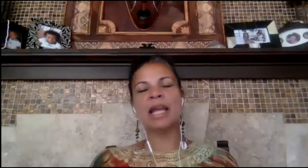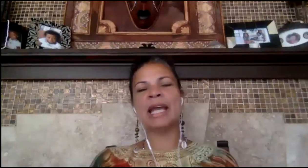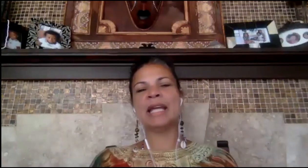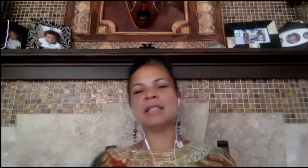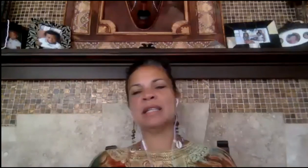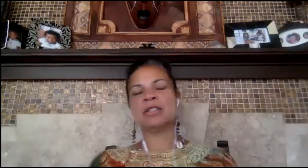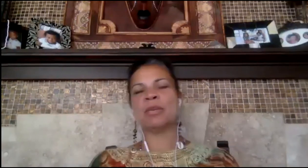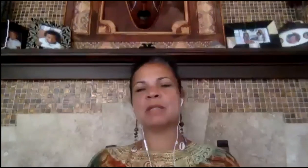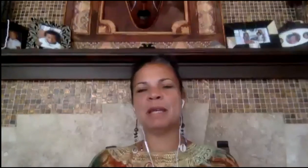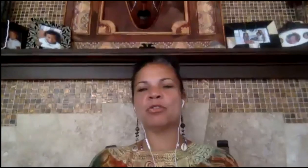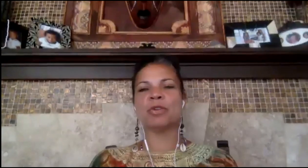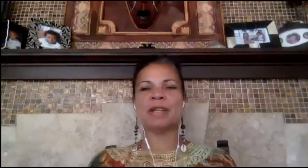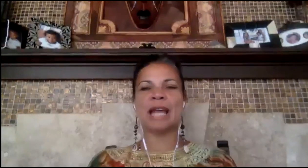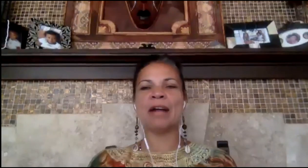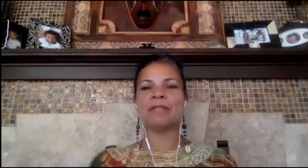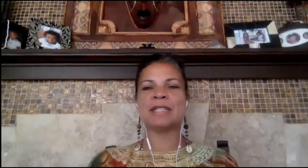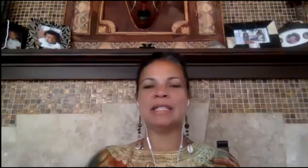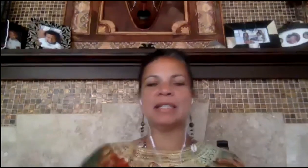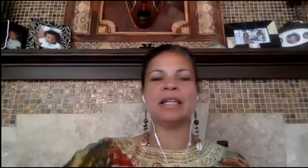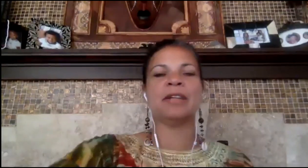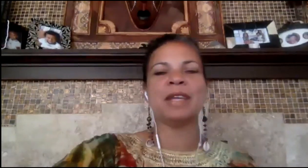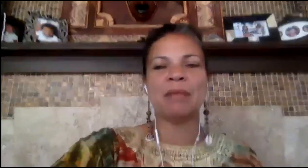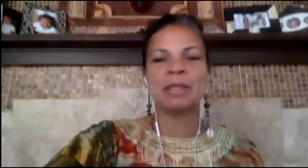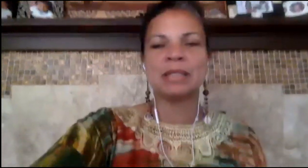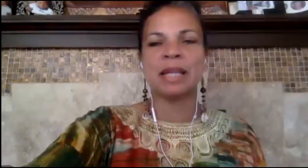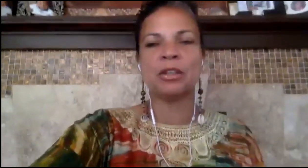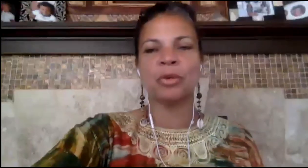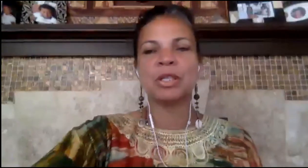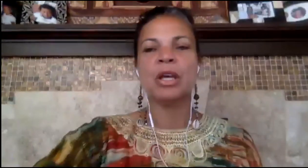and so it's being driven out of csun out of campuses like yours